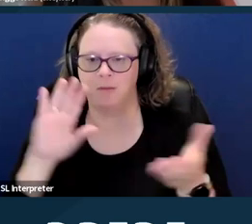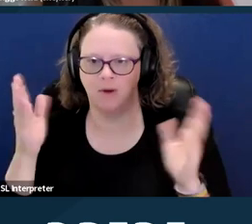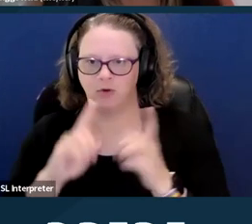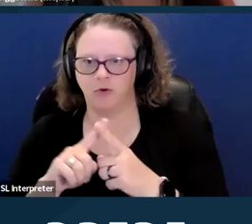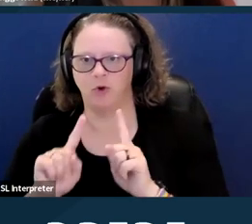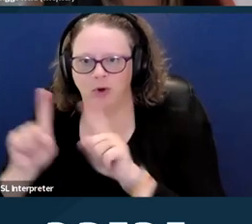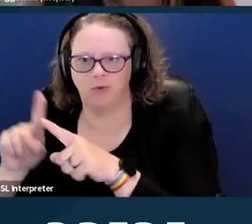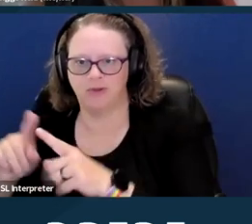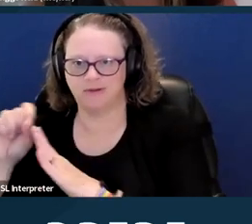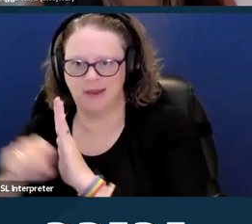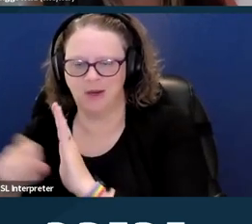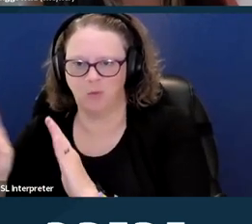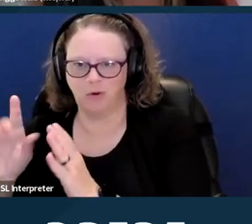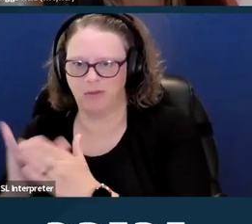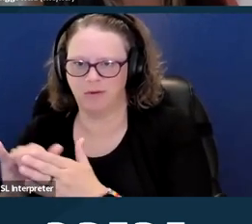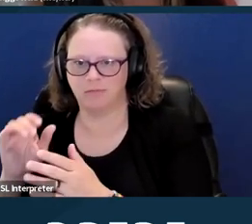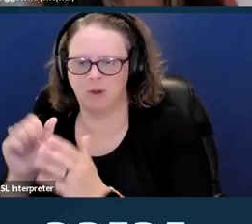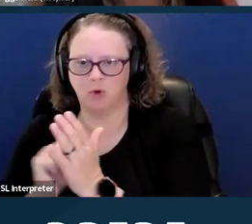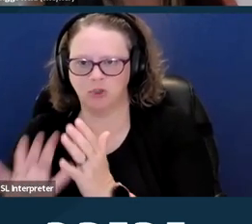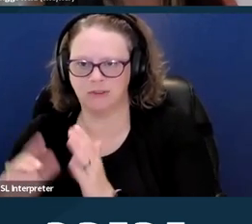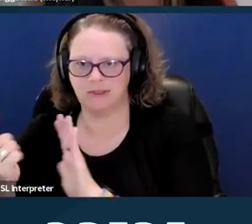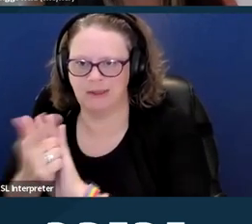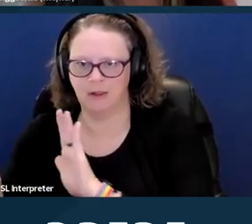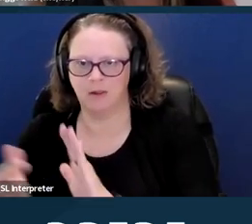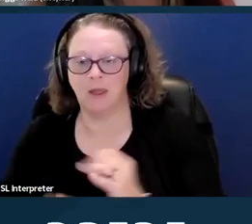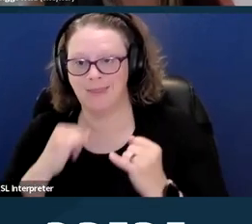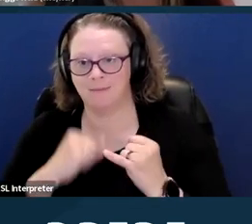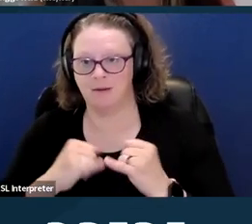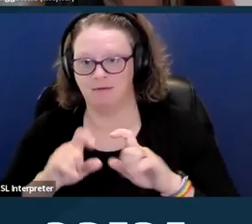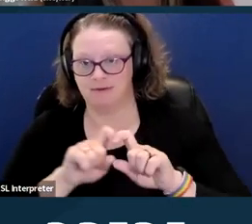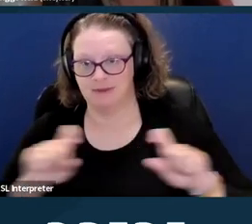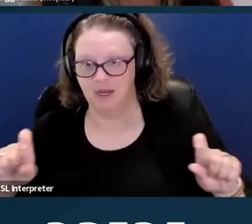And at the bottom of these slides is the citation for these regulations.